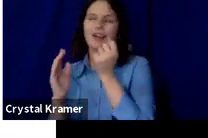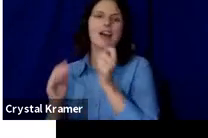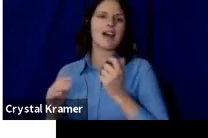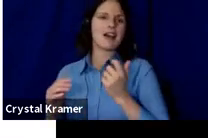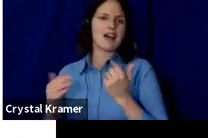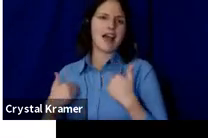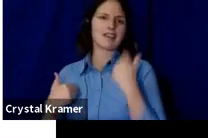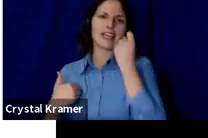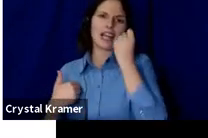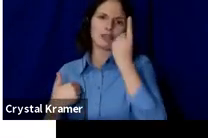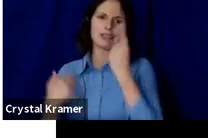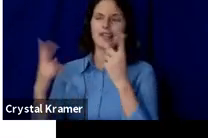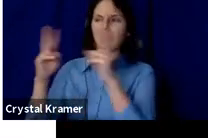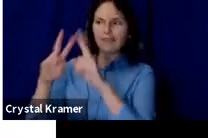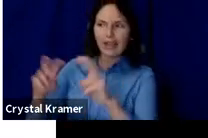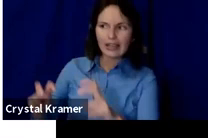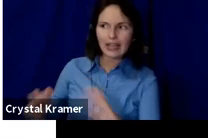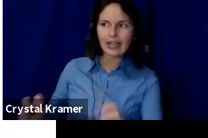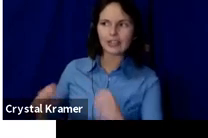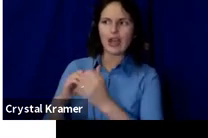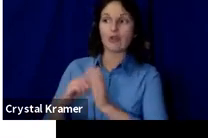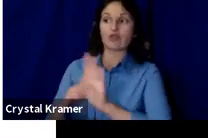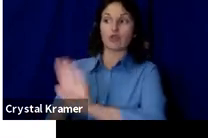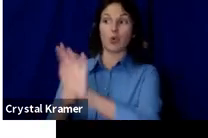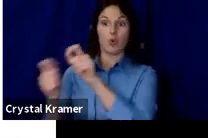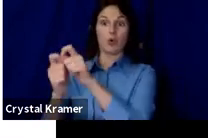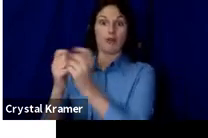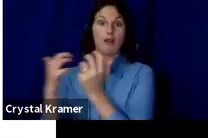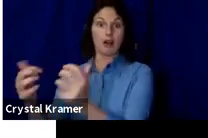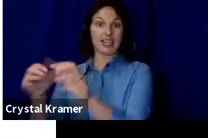audience is behaving can be helpful.